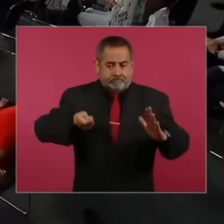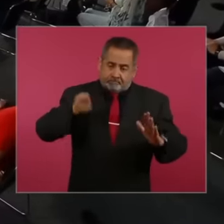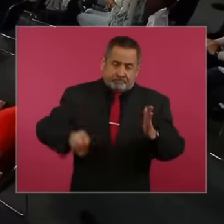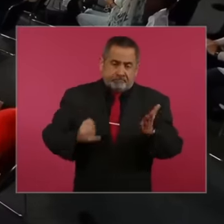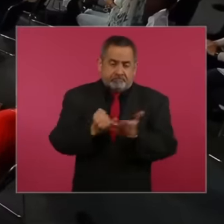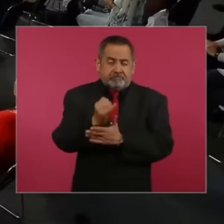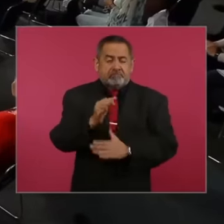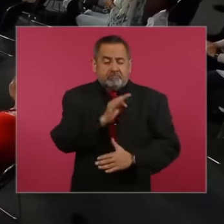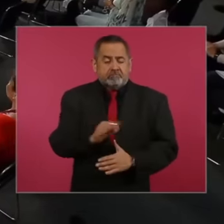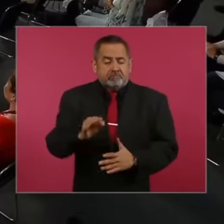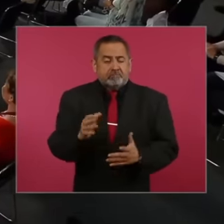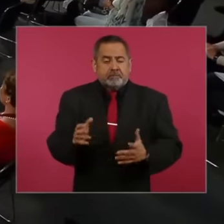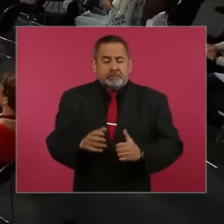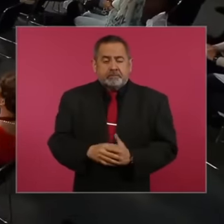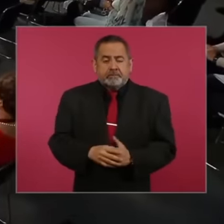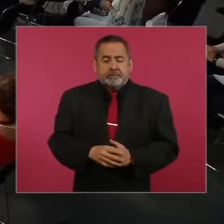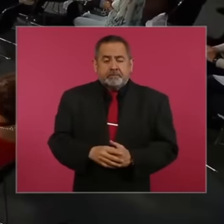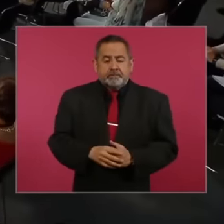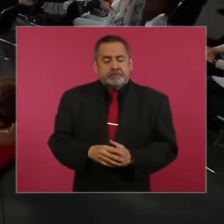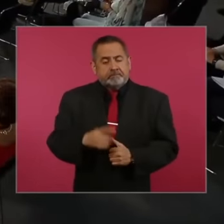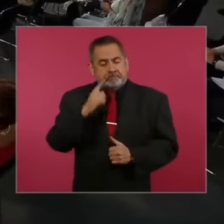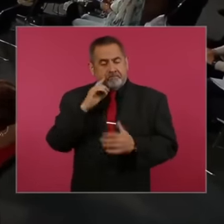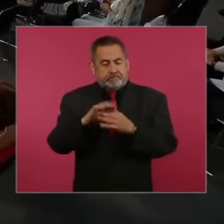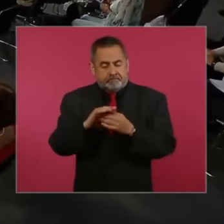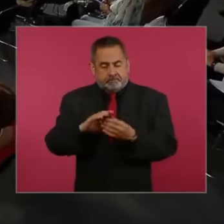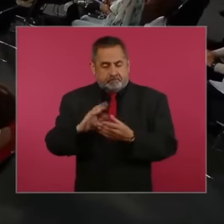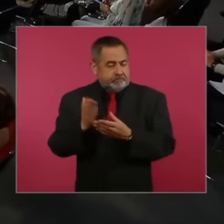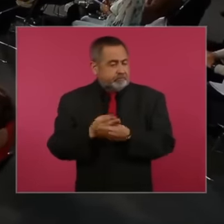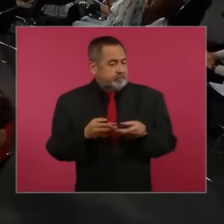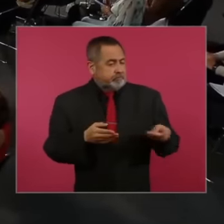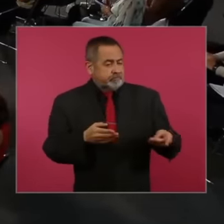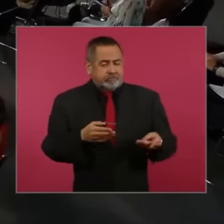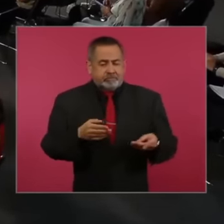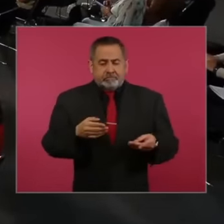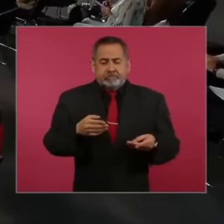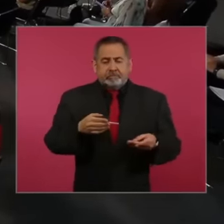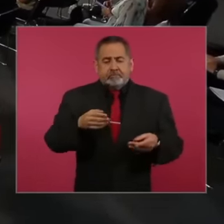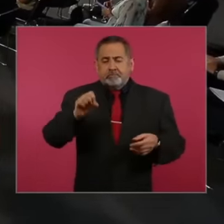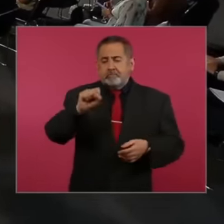before one side, we see how a court file lasts 8 months and Before, in the trials two